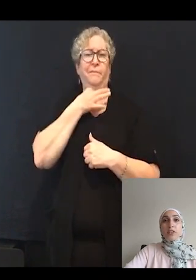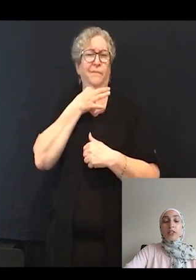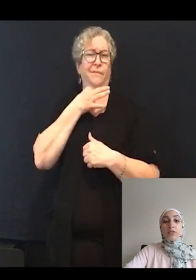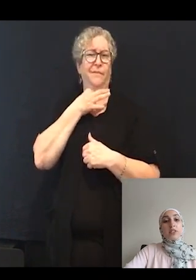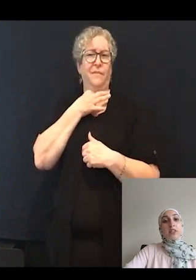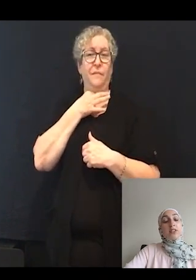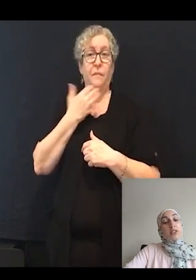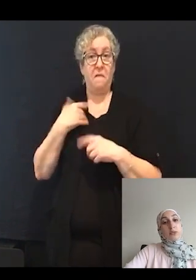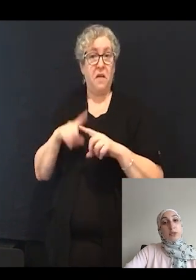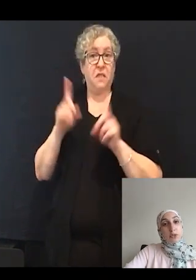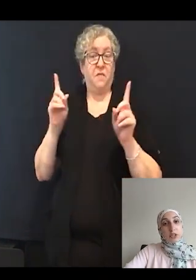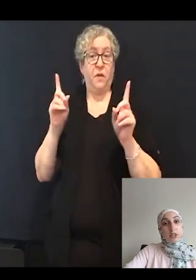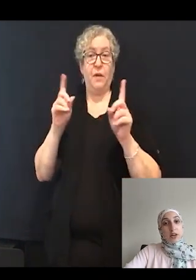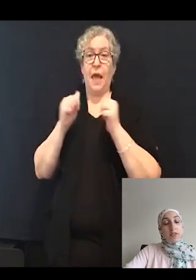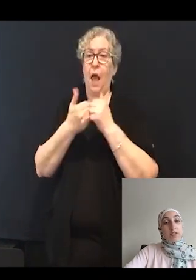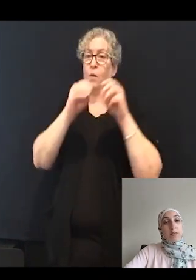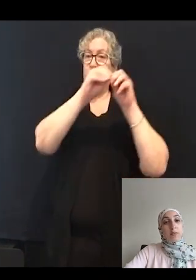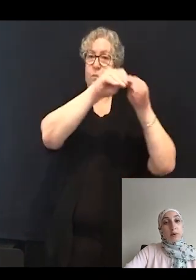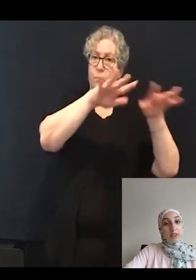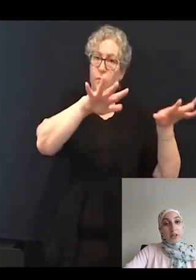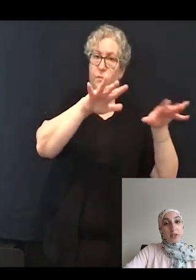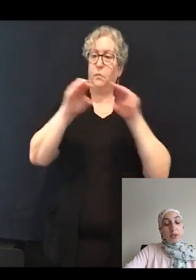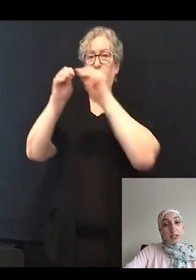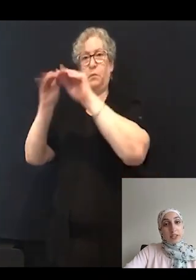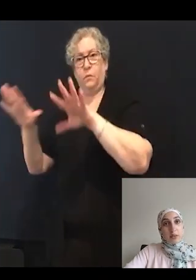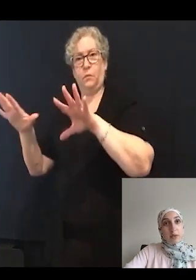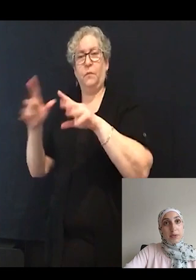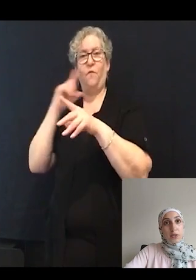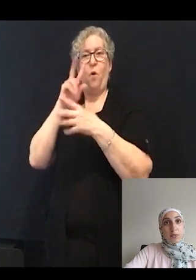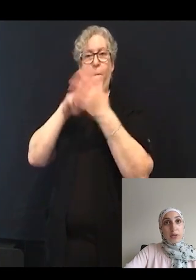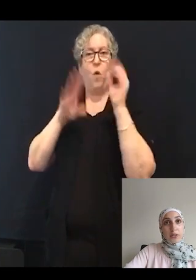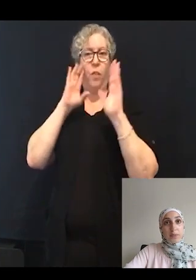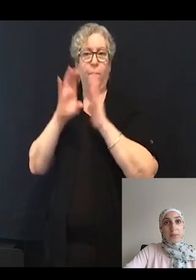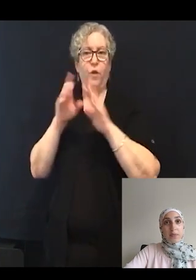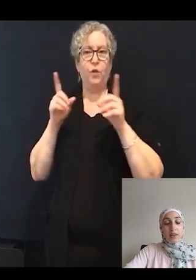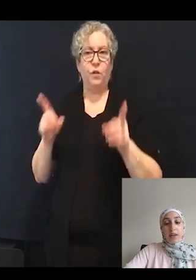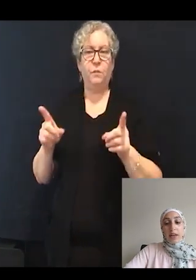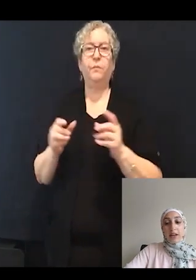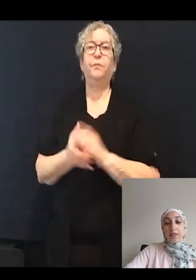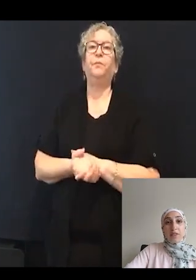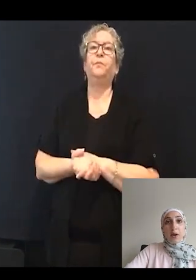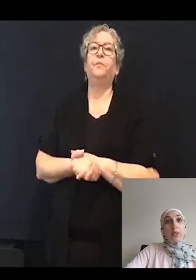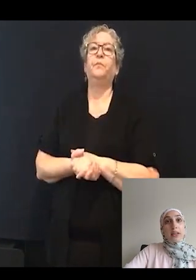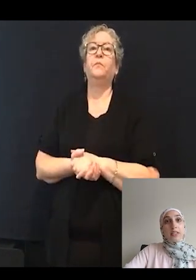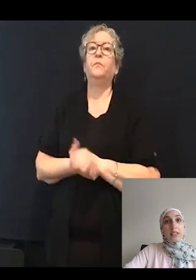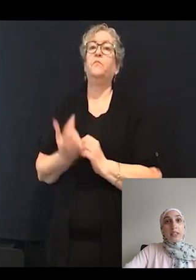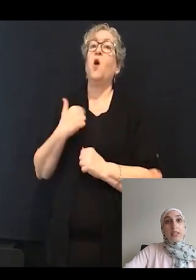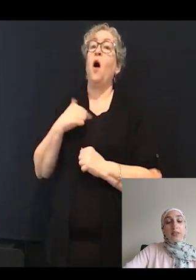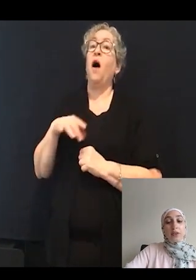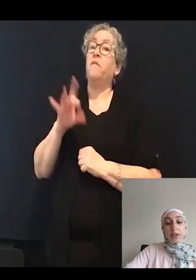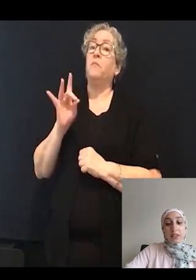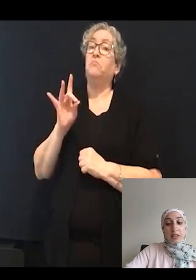is a difference in the distribution of the red dots or the CTBP2 puncta. And I found that, indeed, there is